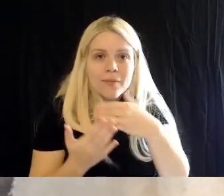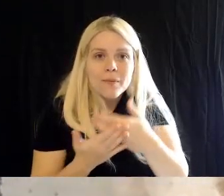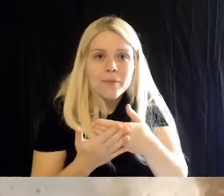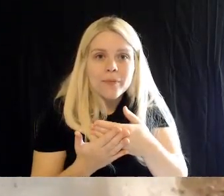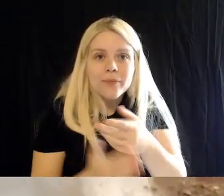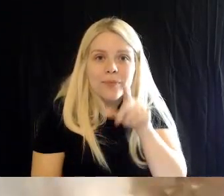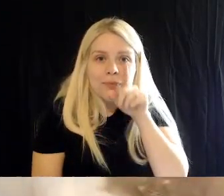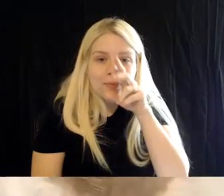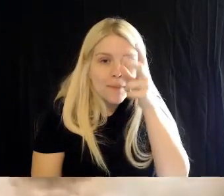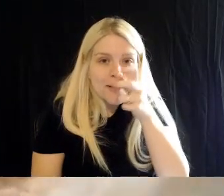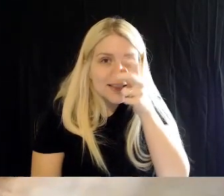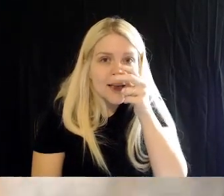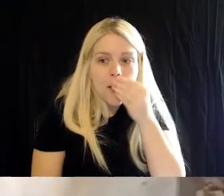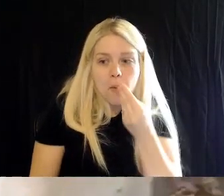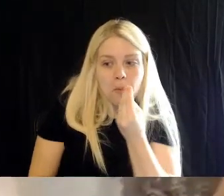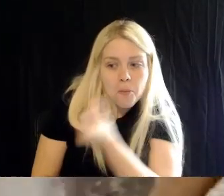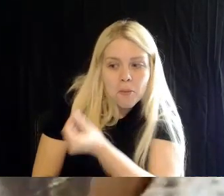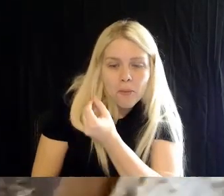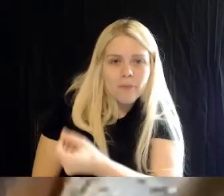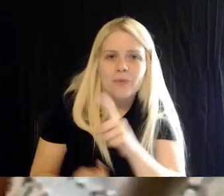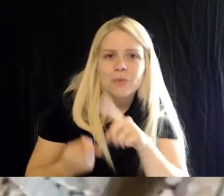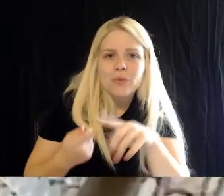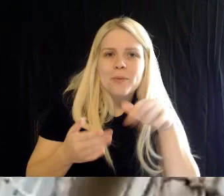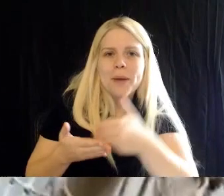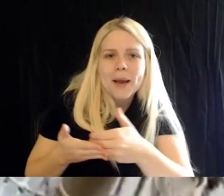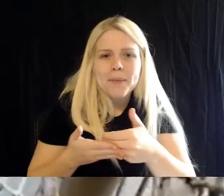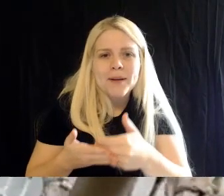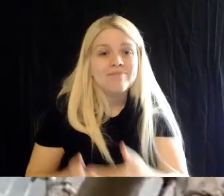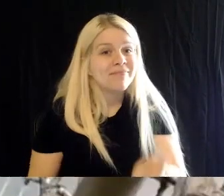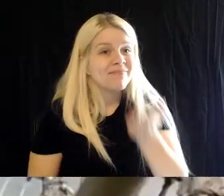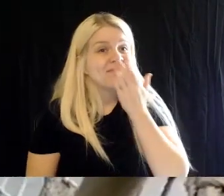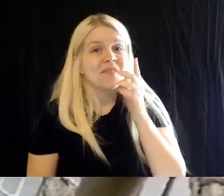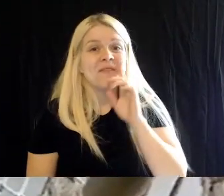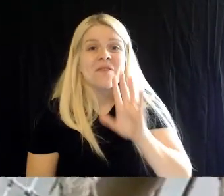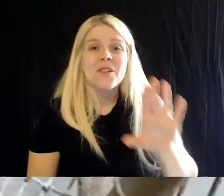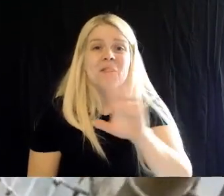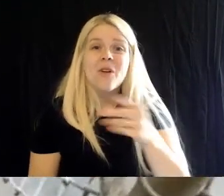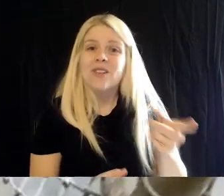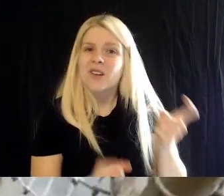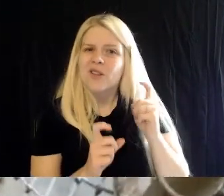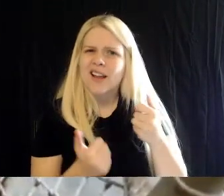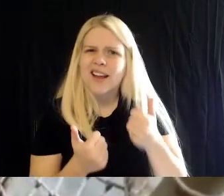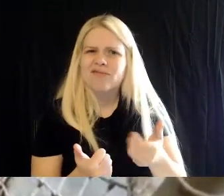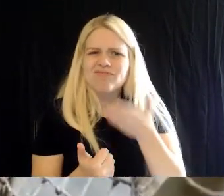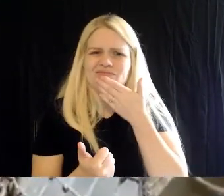Brad: Thank you for your donations, everybody. That's so great. We so appreciate it.